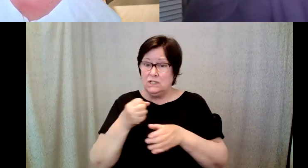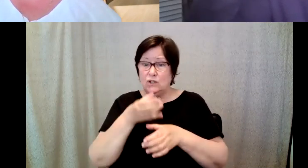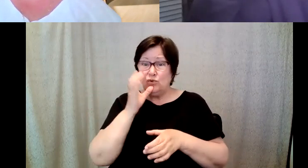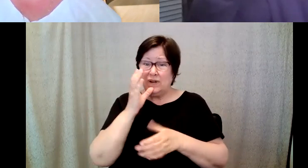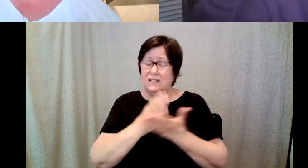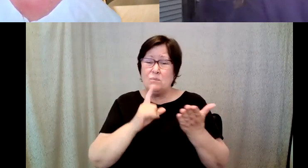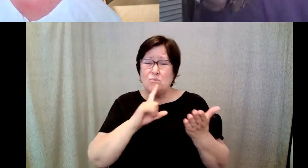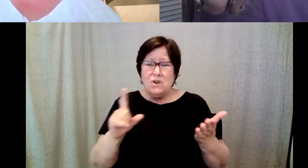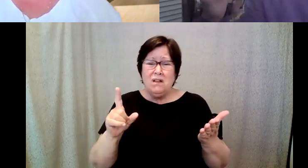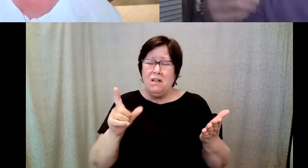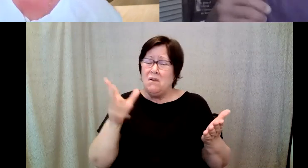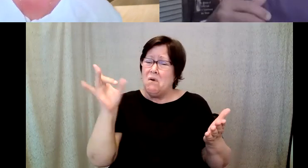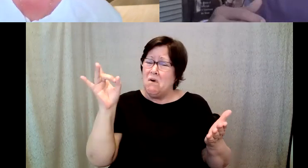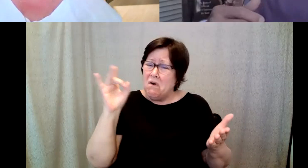rank coffee in the United States.